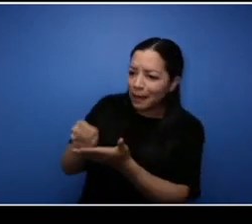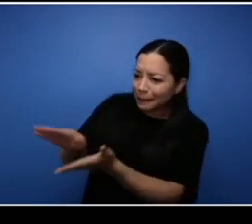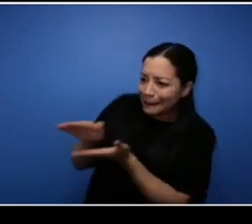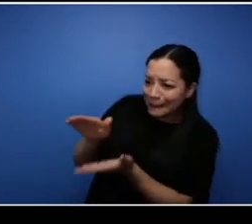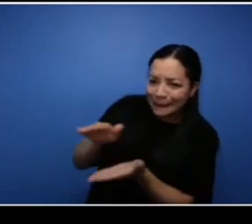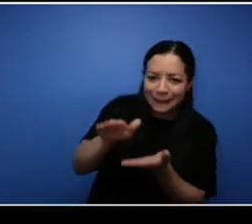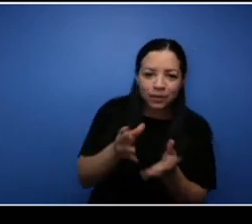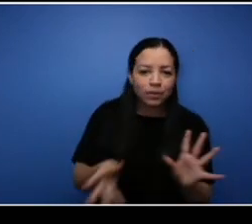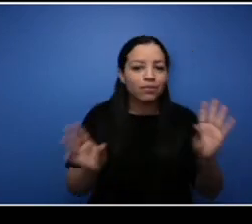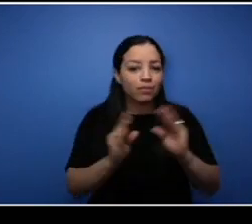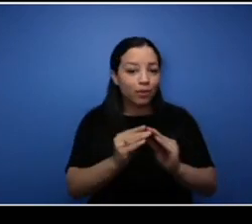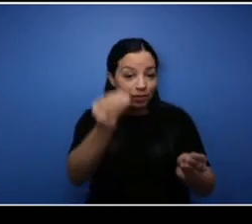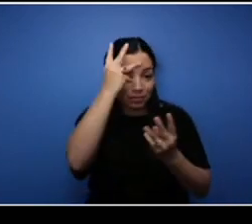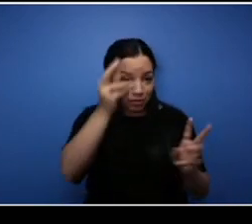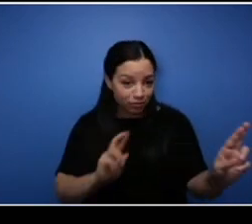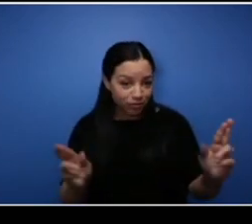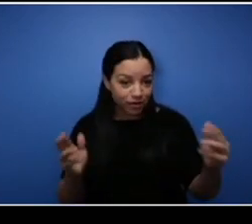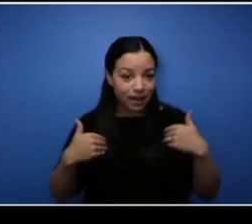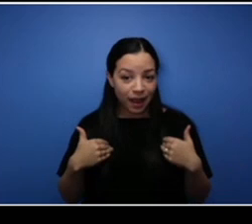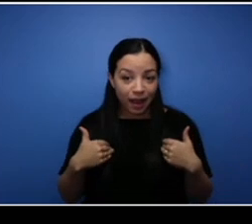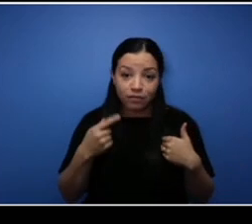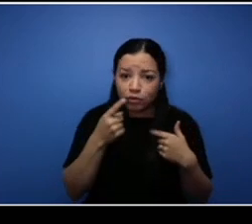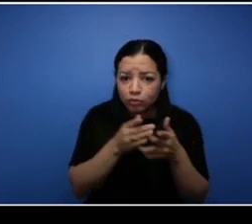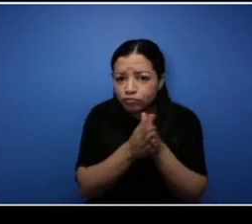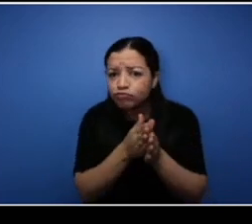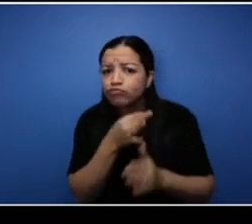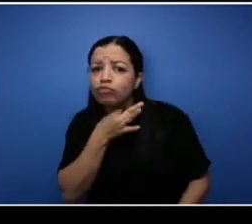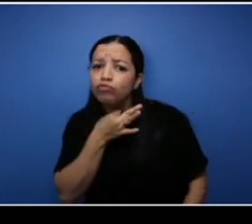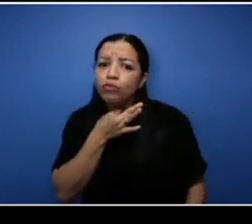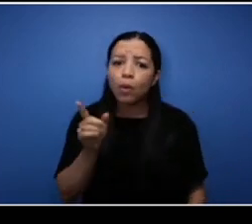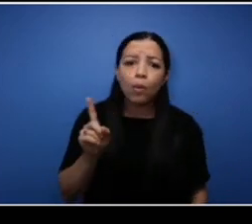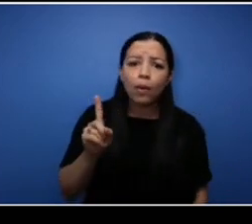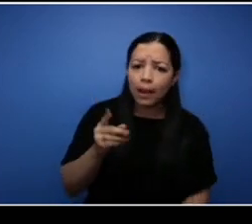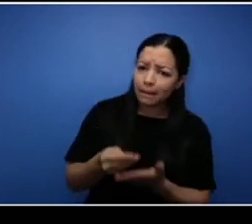anybody interested in in finding funding you know don't be shy please reach out you can